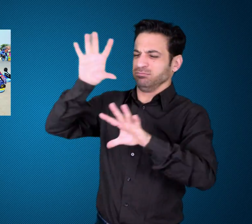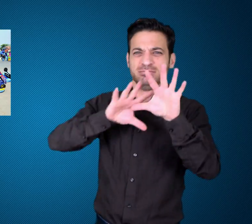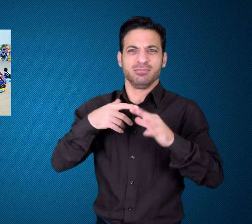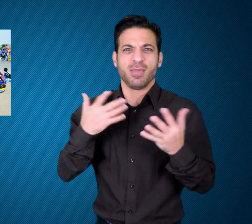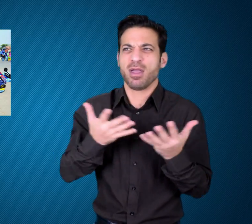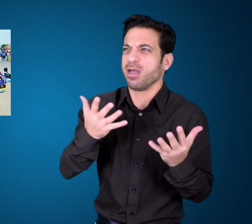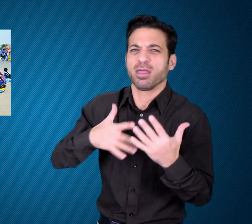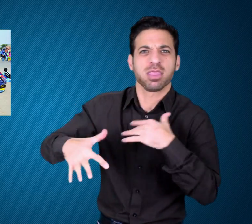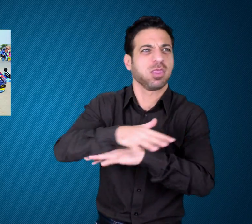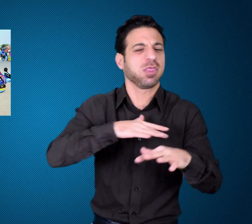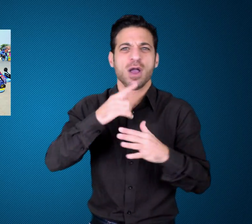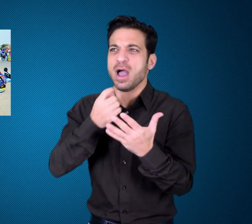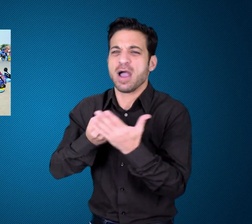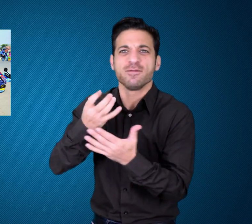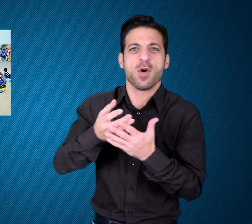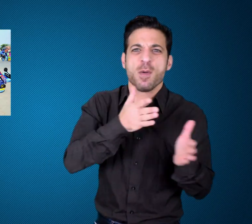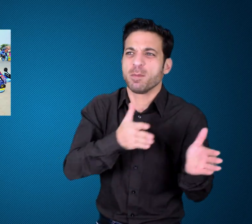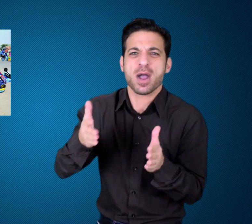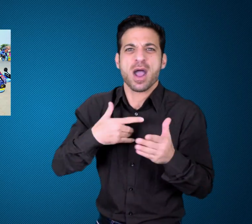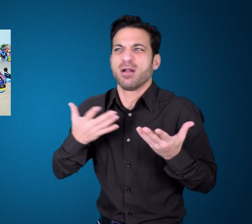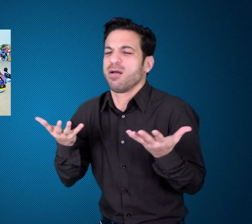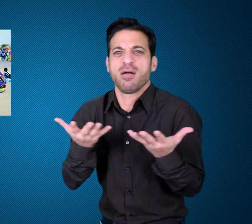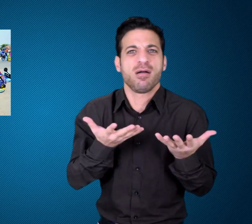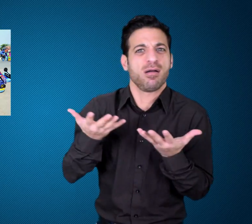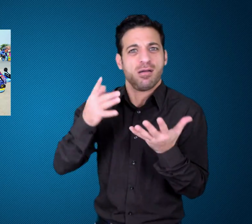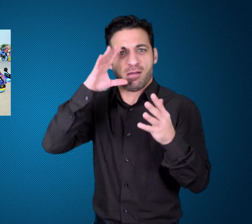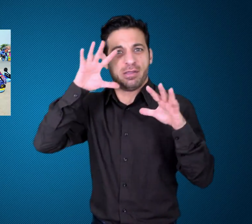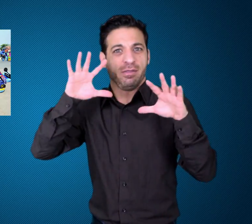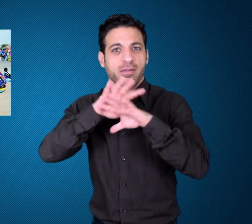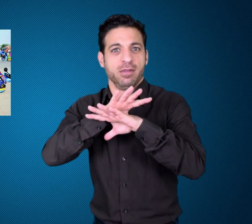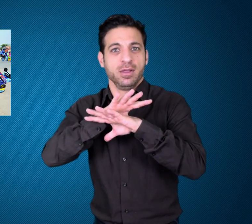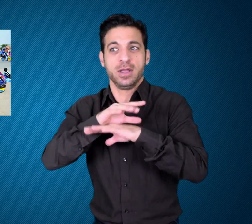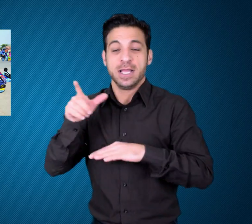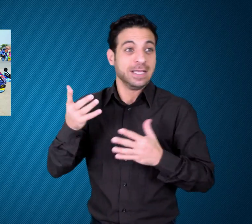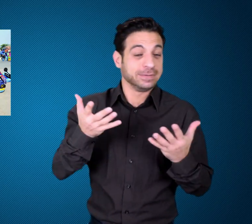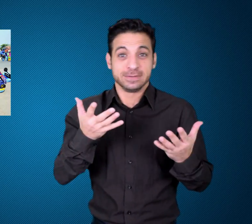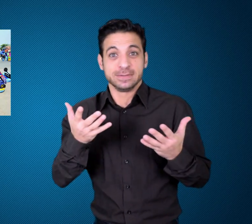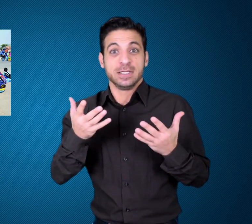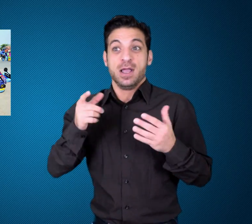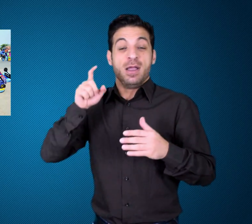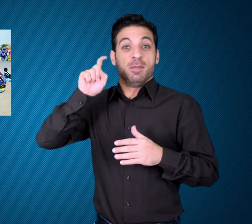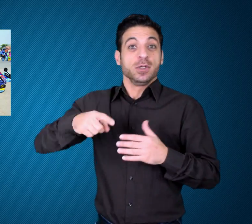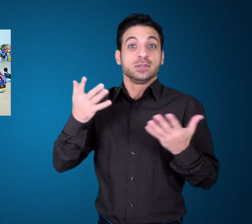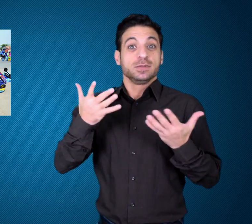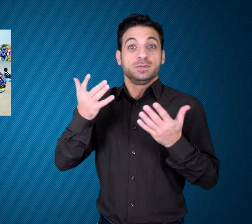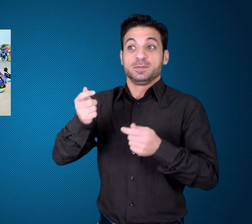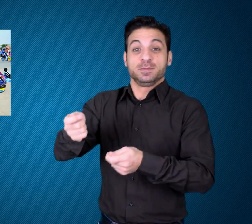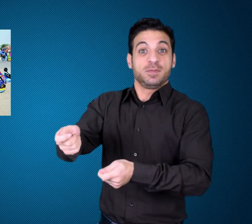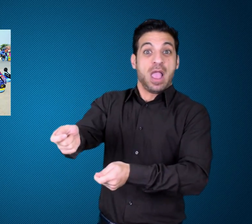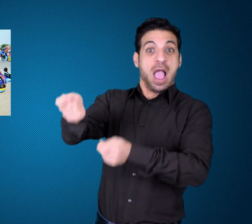With 1,000 participants, there was mass